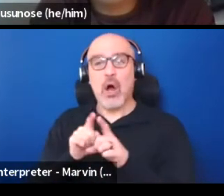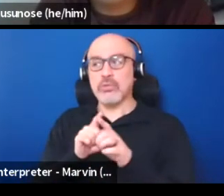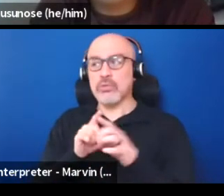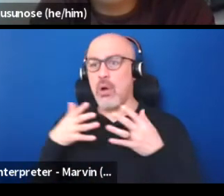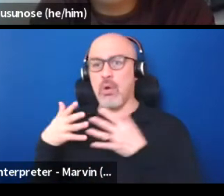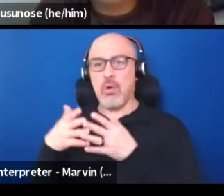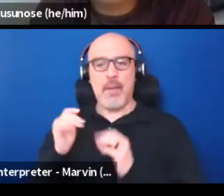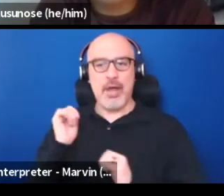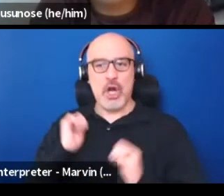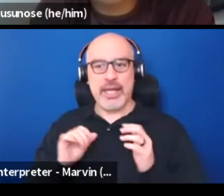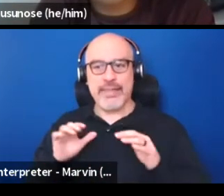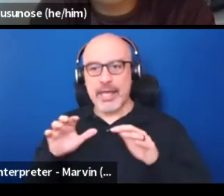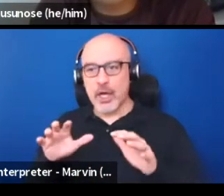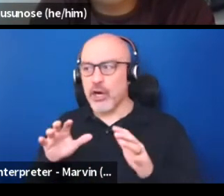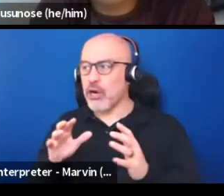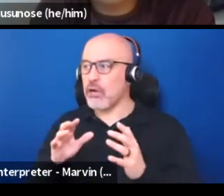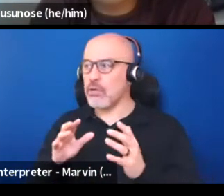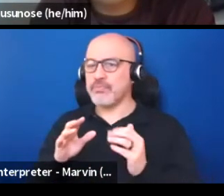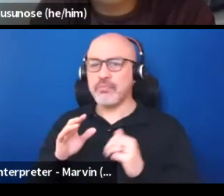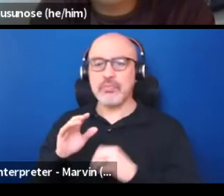An American theater that has divested from an East Coast,